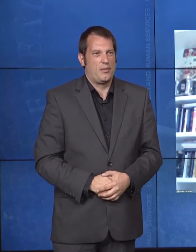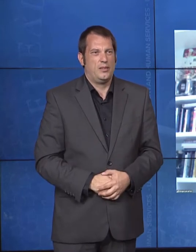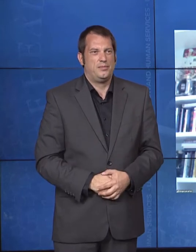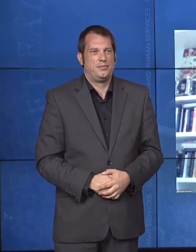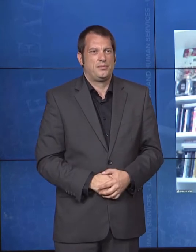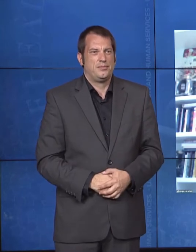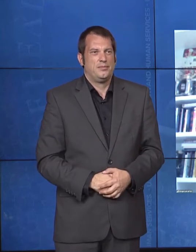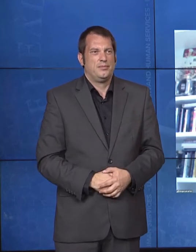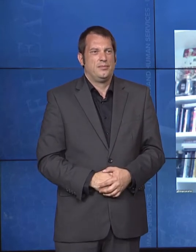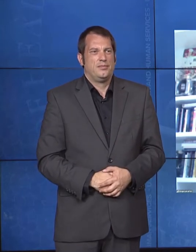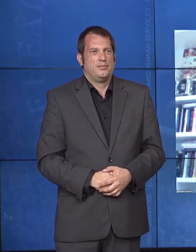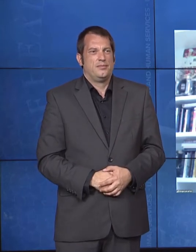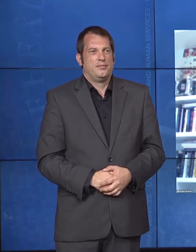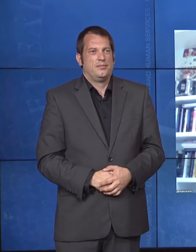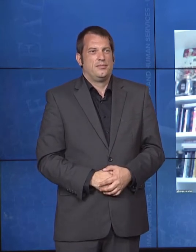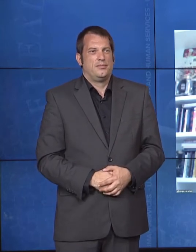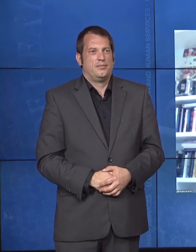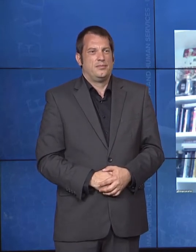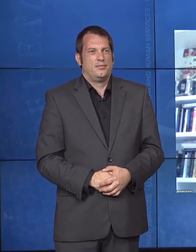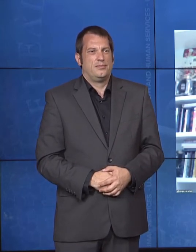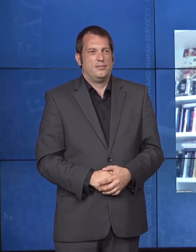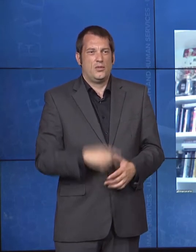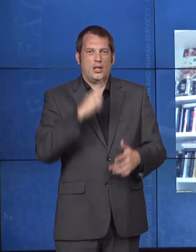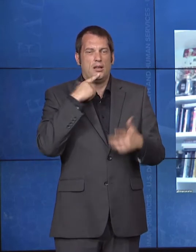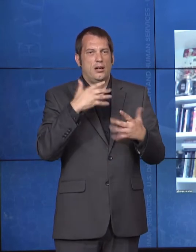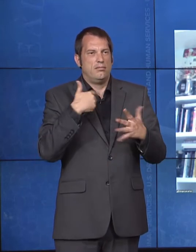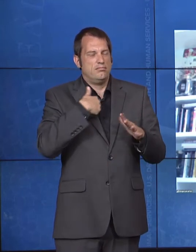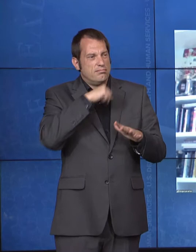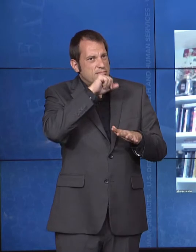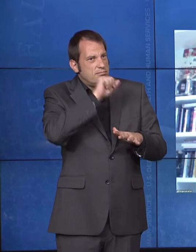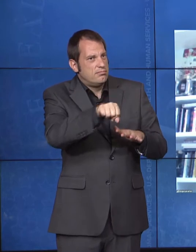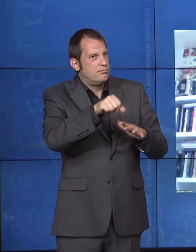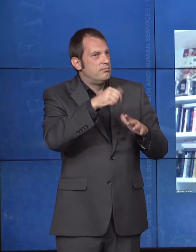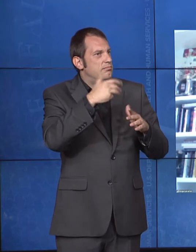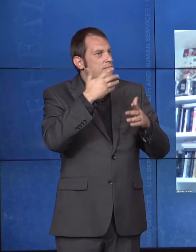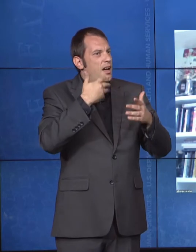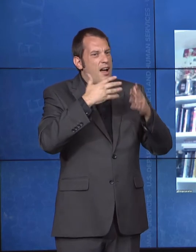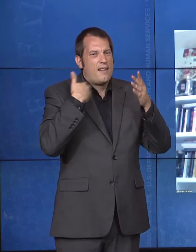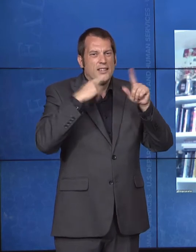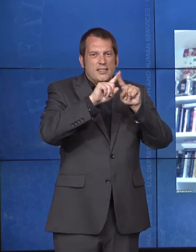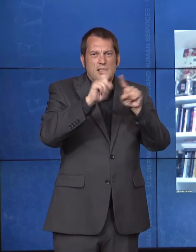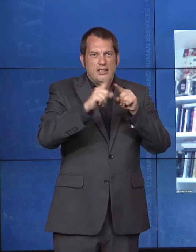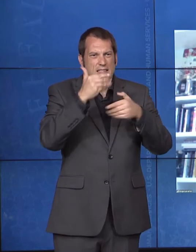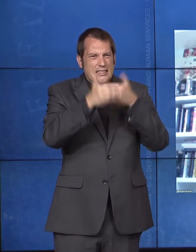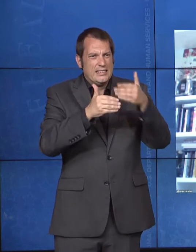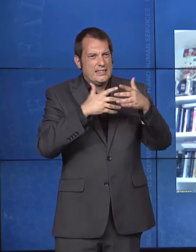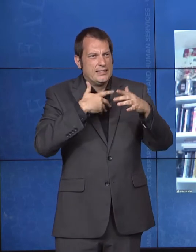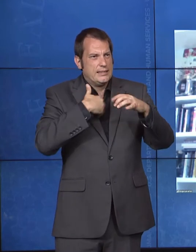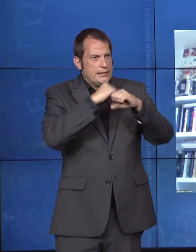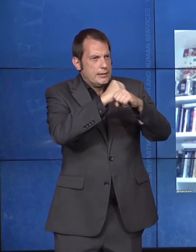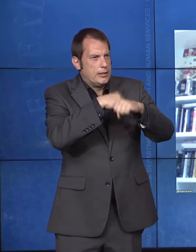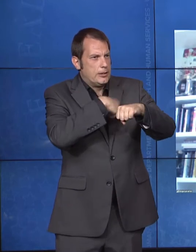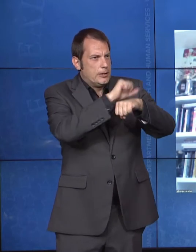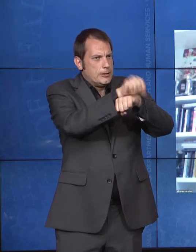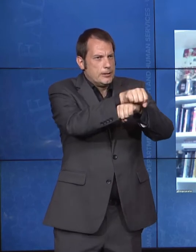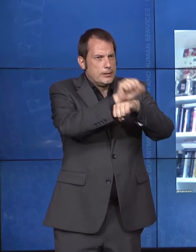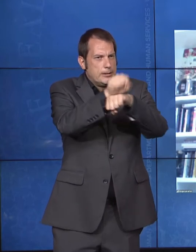a whole multitude of deficits. We entered into a voluntary resolution agreement with the state of Oregon after we did investigation,